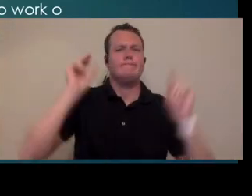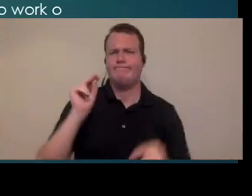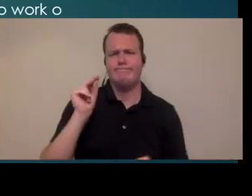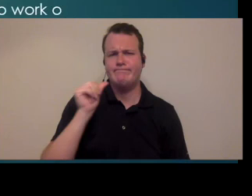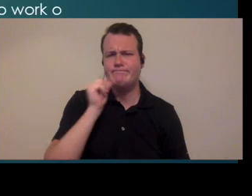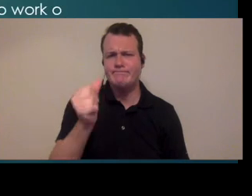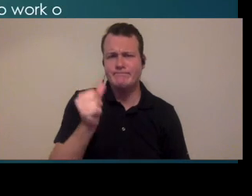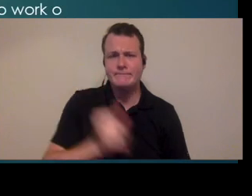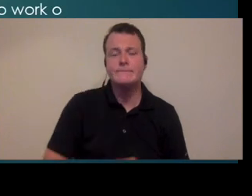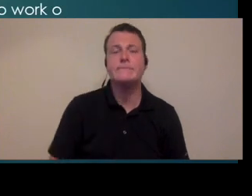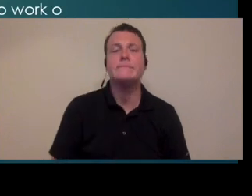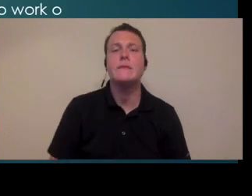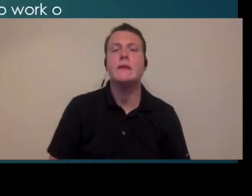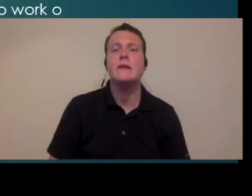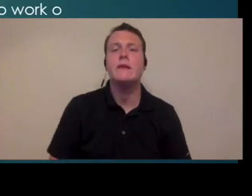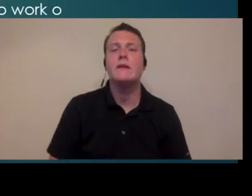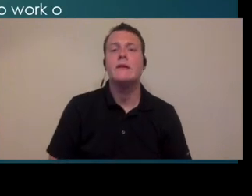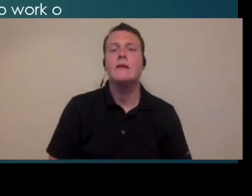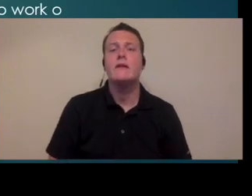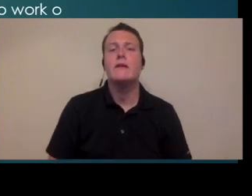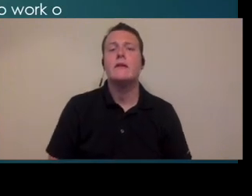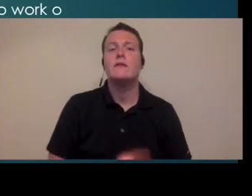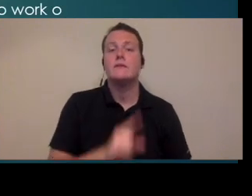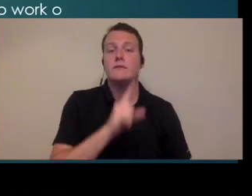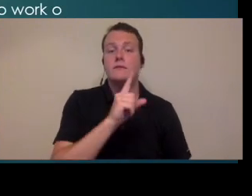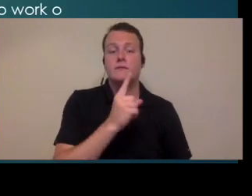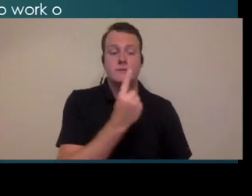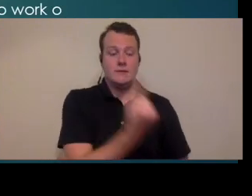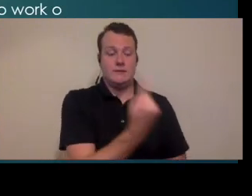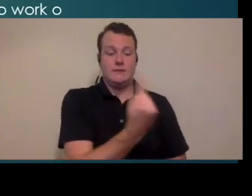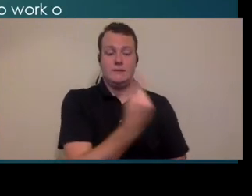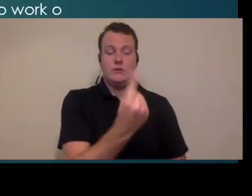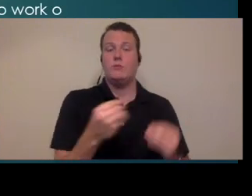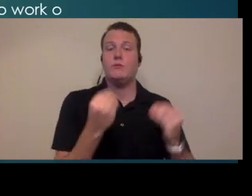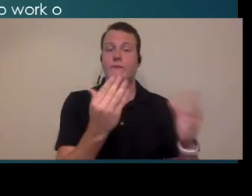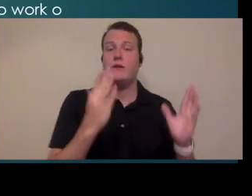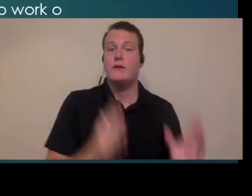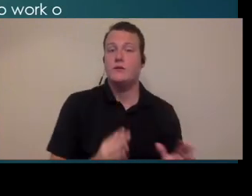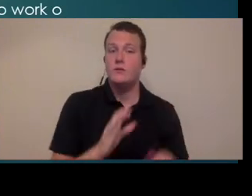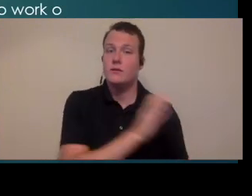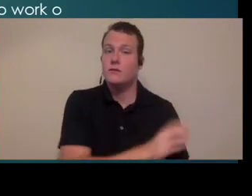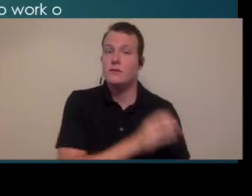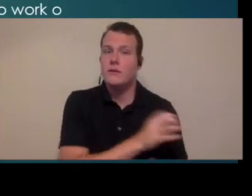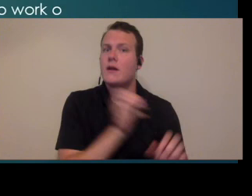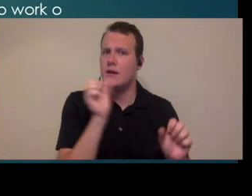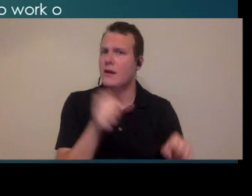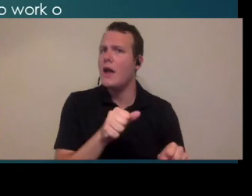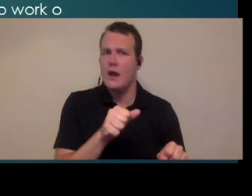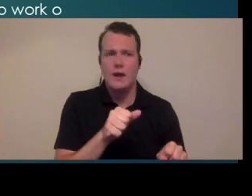you need for each provider single provider clinics a lot of times they can